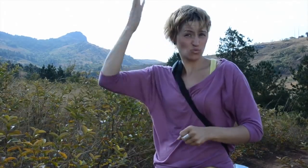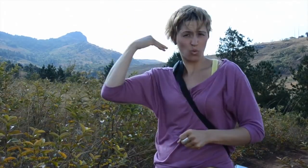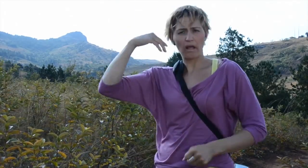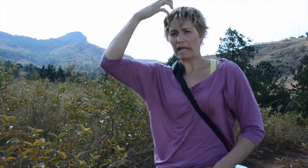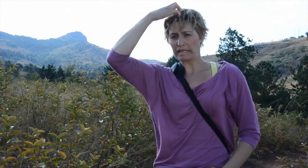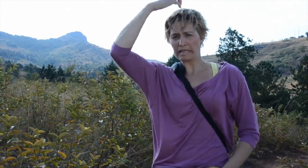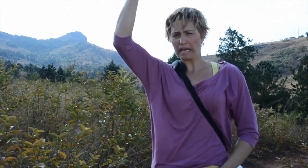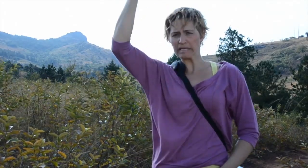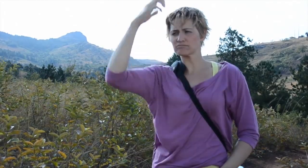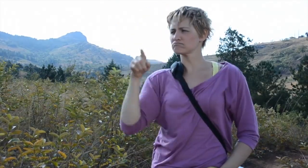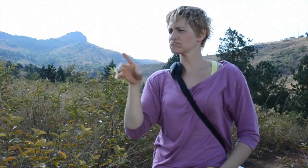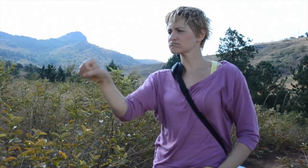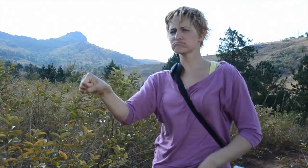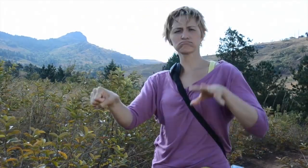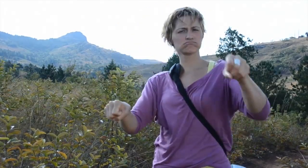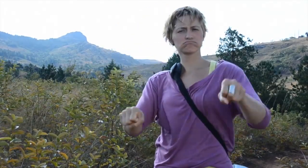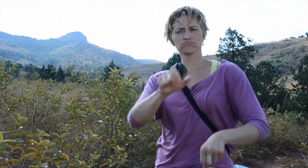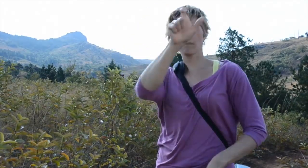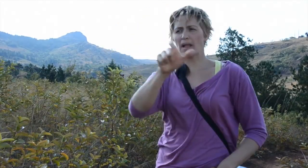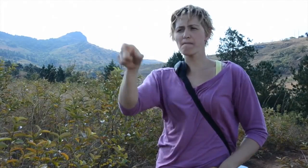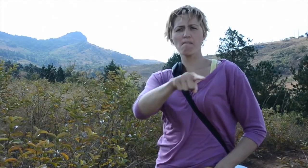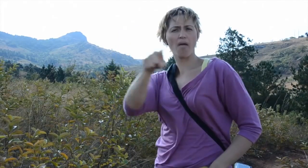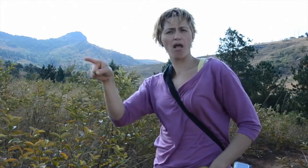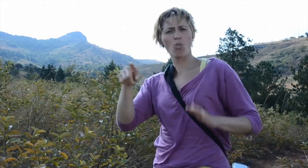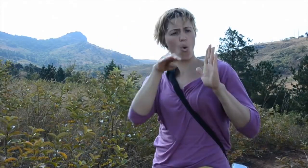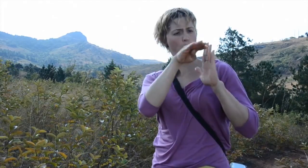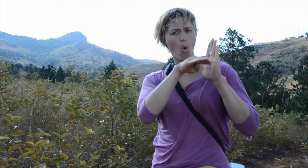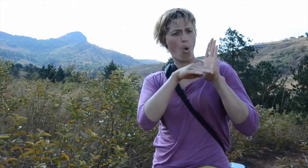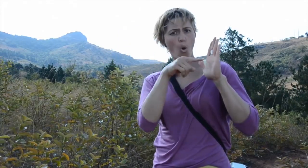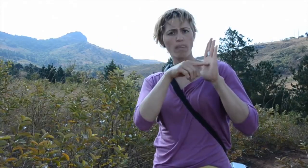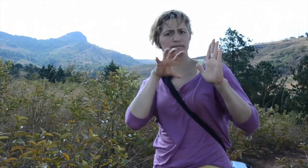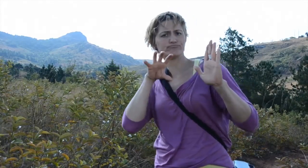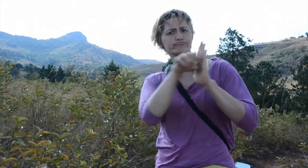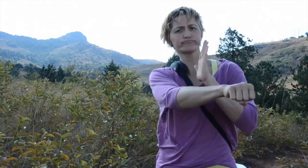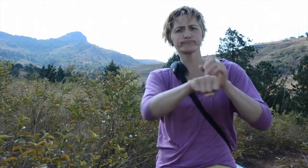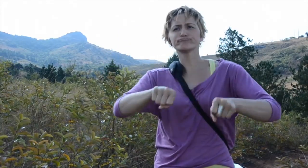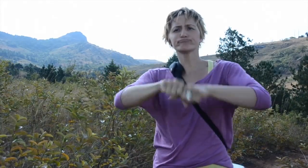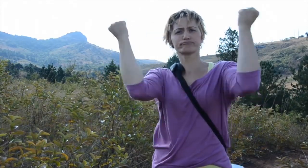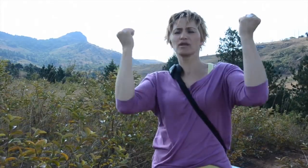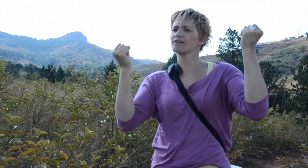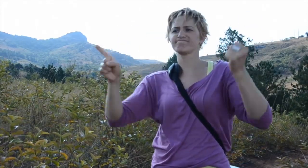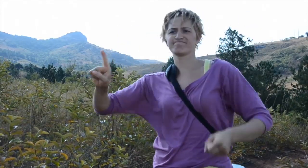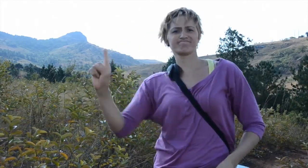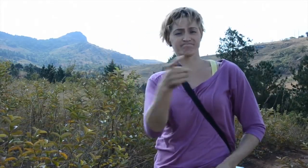Around 100 years ago, the king would capture law-breaking people and instead of sending them to